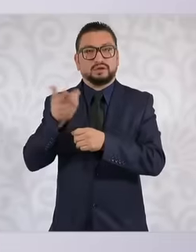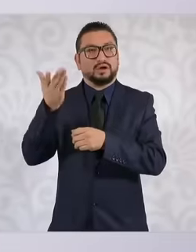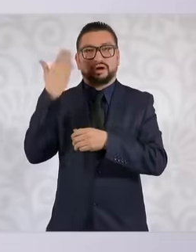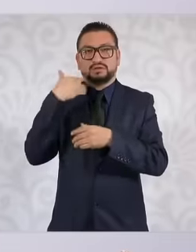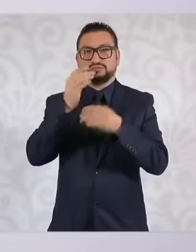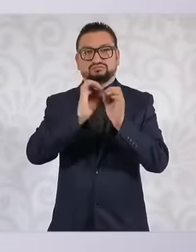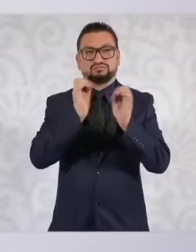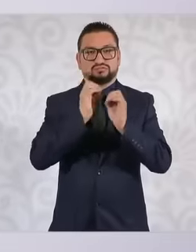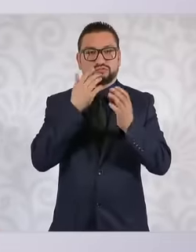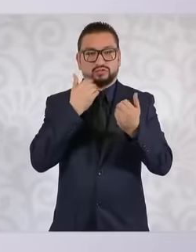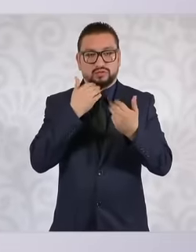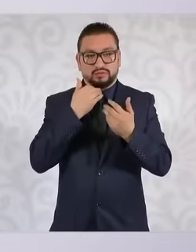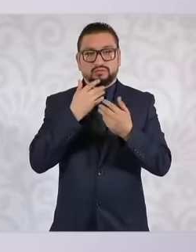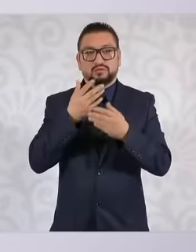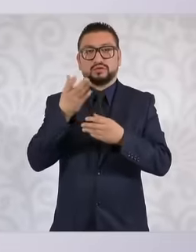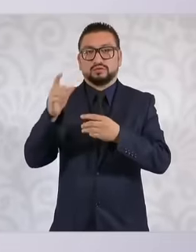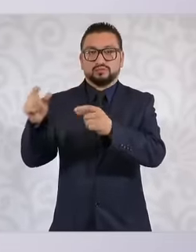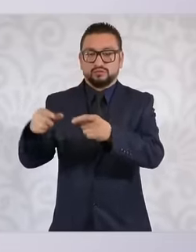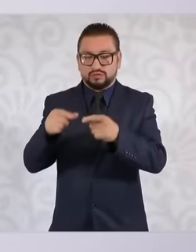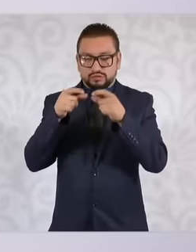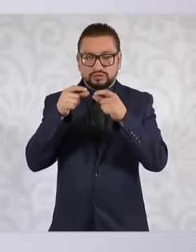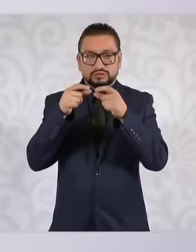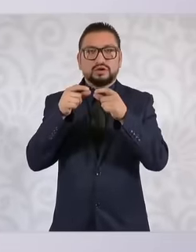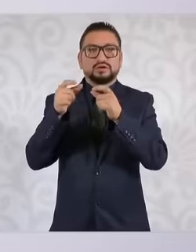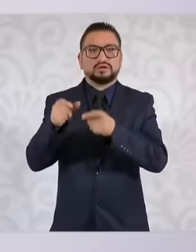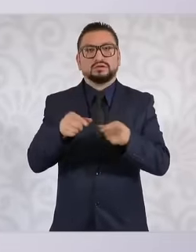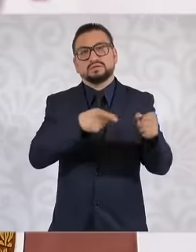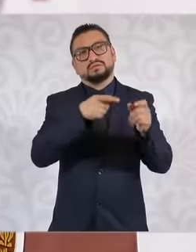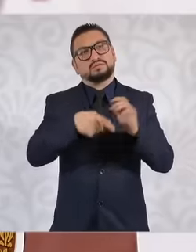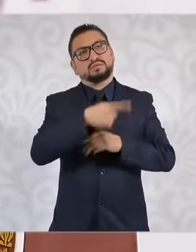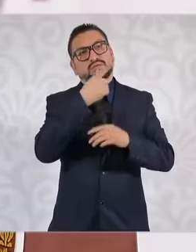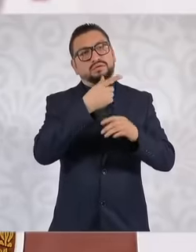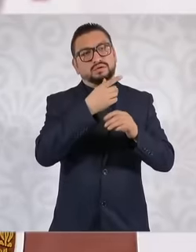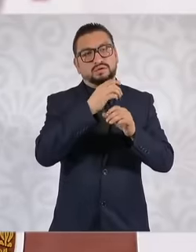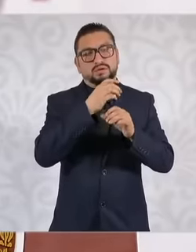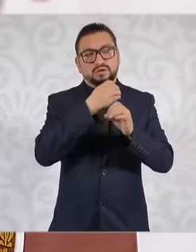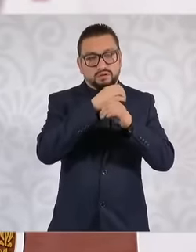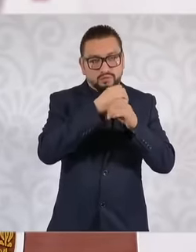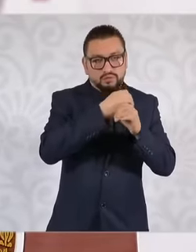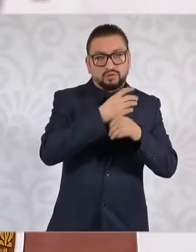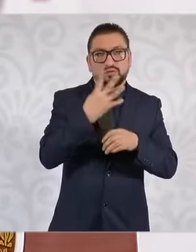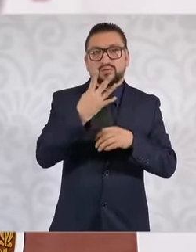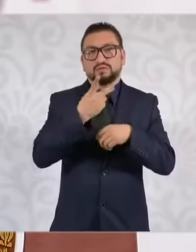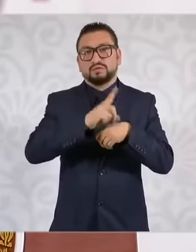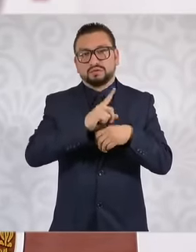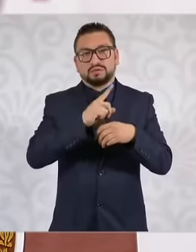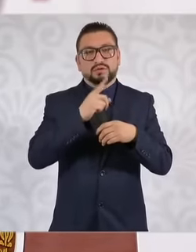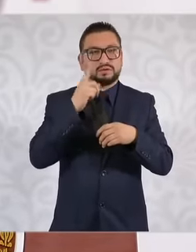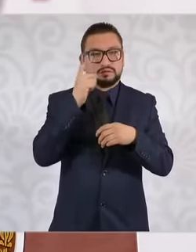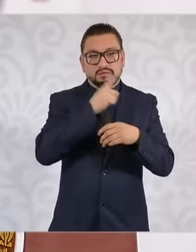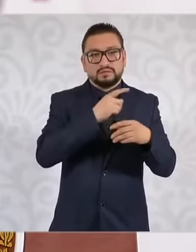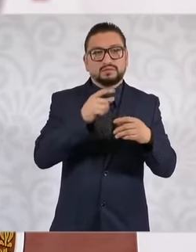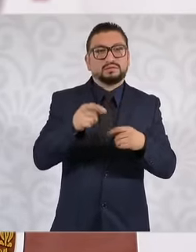Before there was a sample, it was sent to the laboratory, it returned in 4 days and it was provided many things now